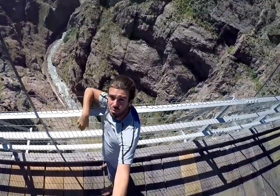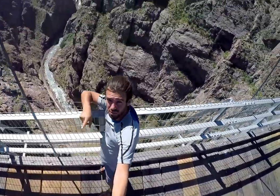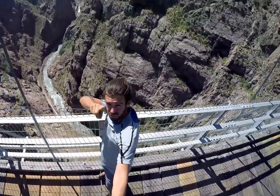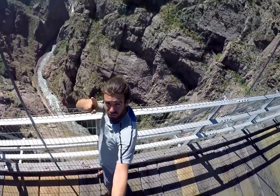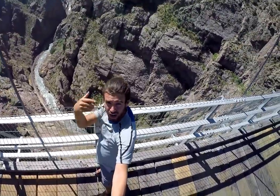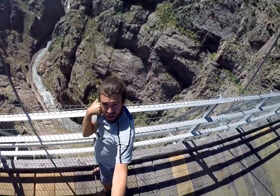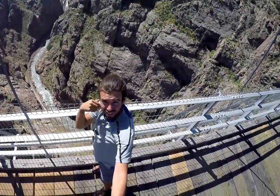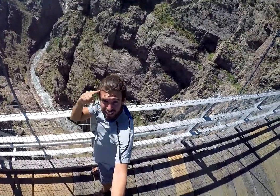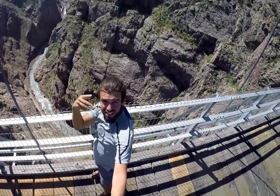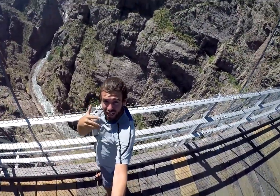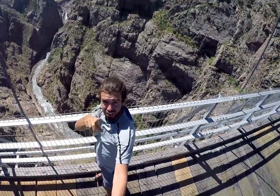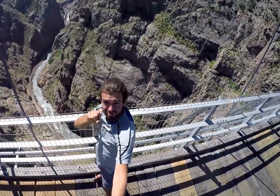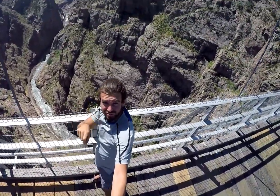Do you have height fear?